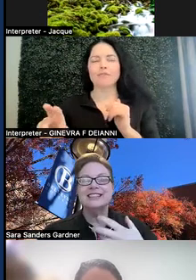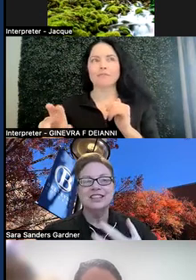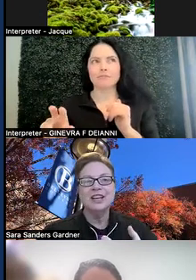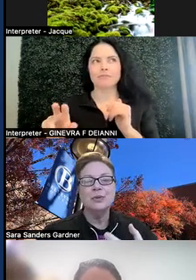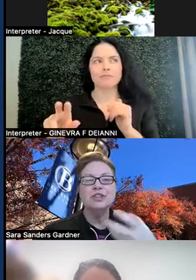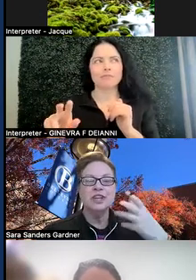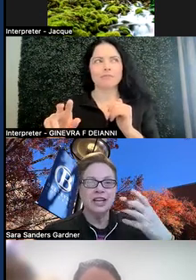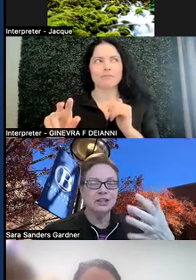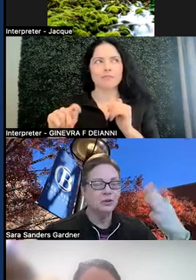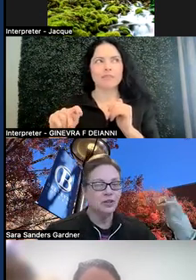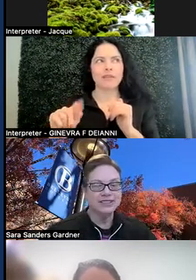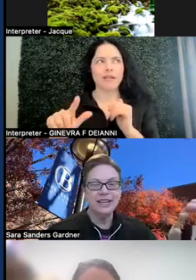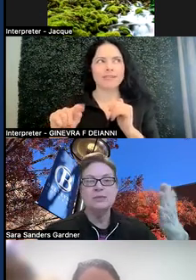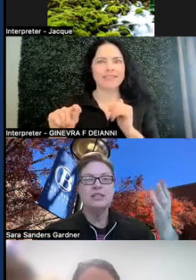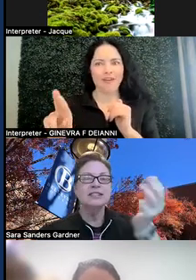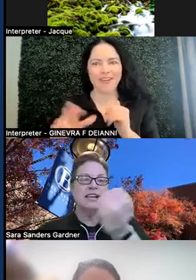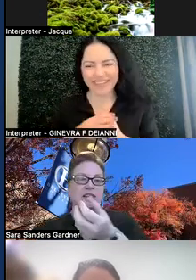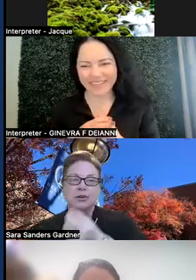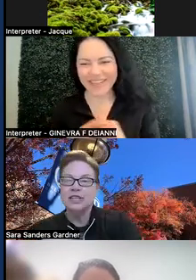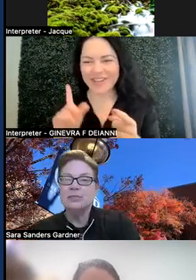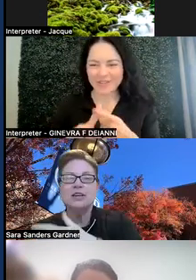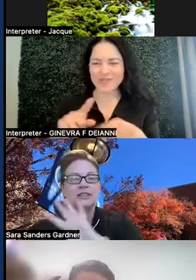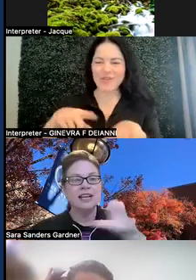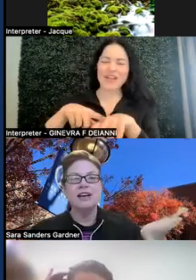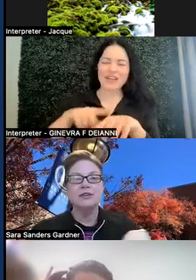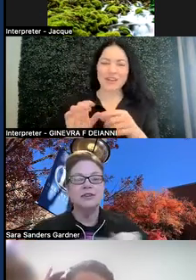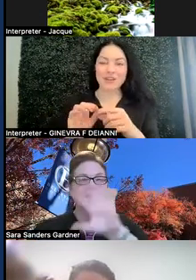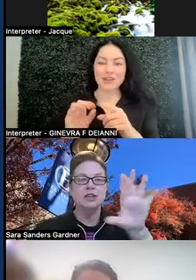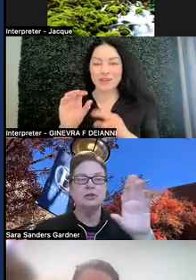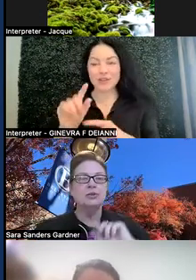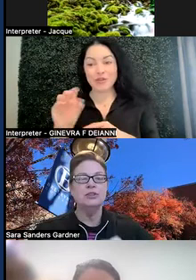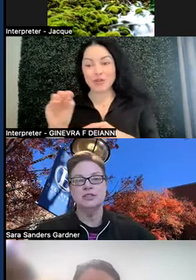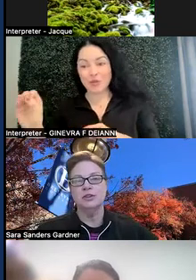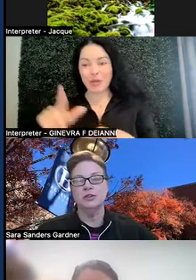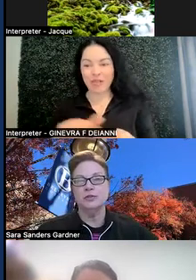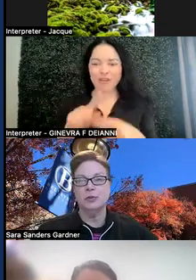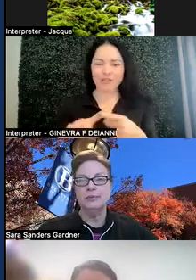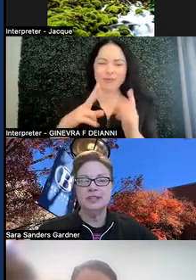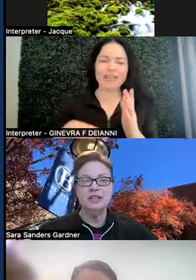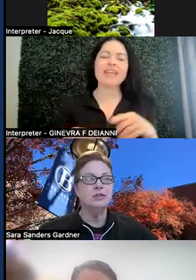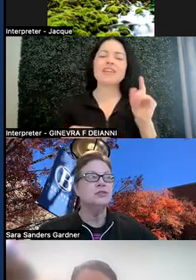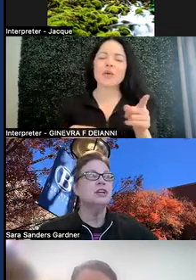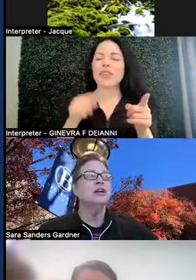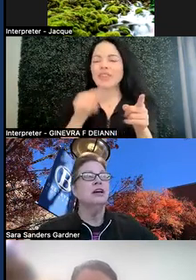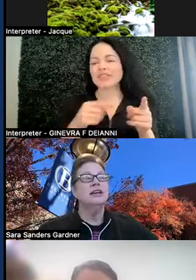the language and your assignments and your emails and everything that you do. This is also for website use.